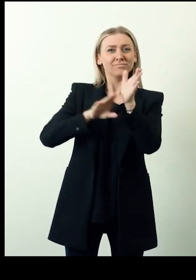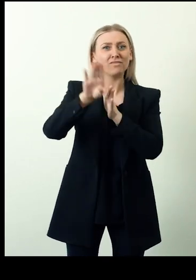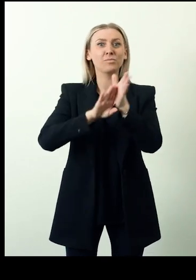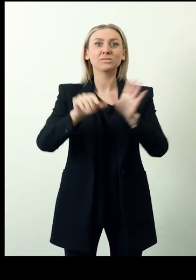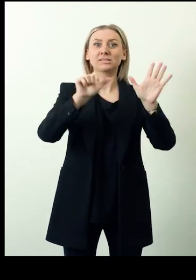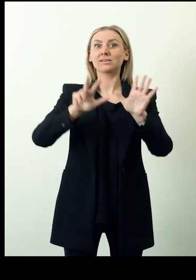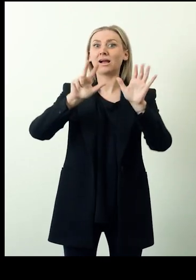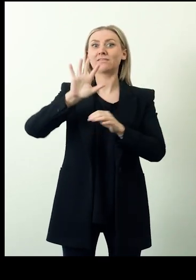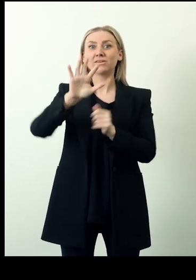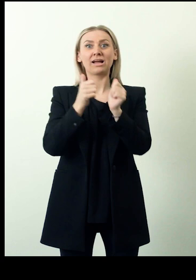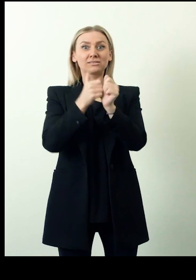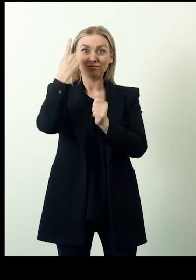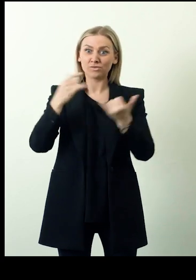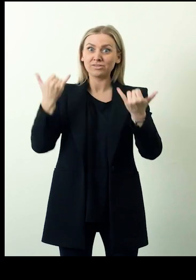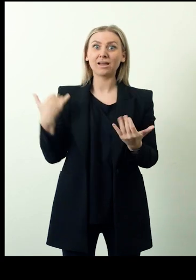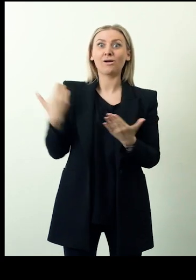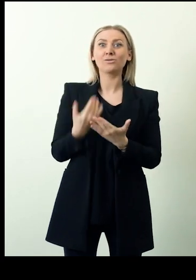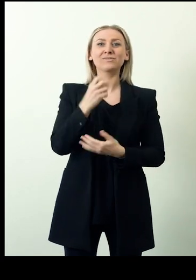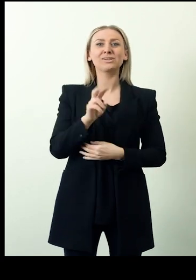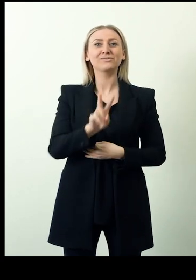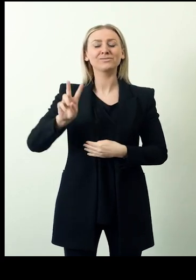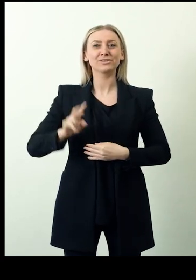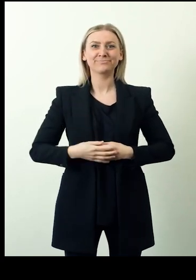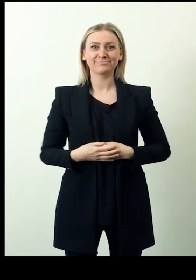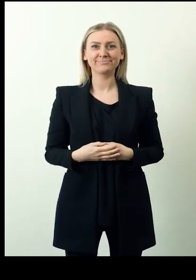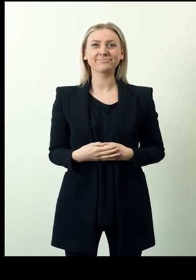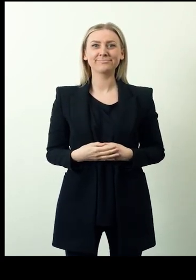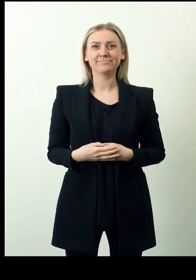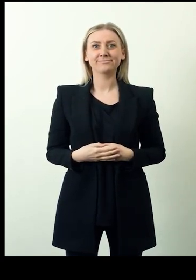WAG employs 685 assistants as of 2022.